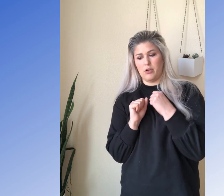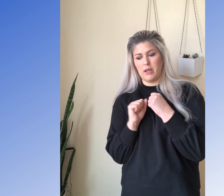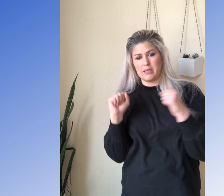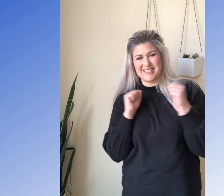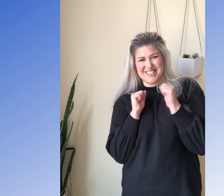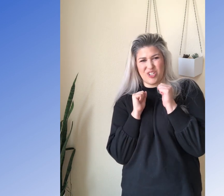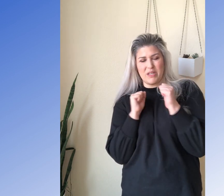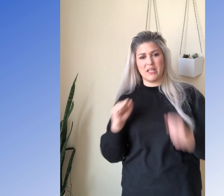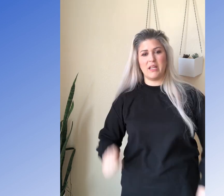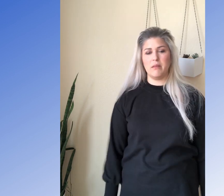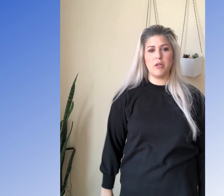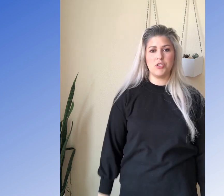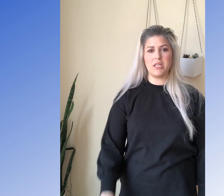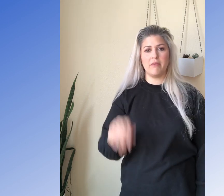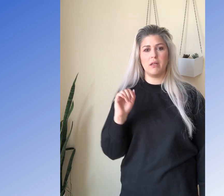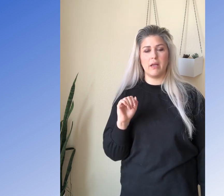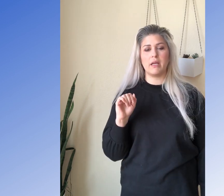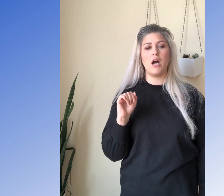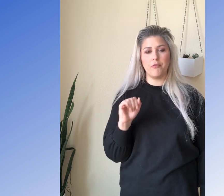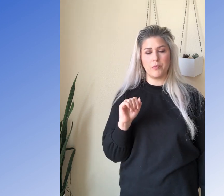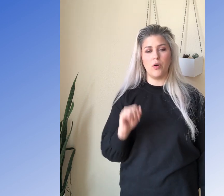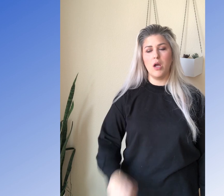you're not like squeezing it in but you just having it comfortable.